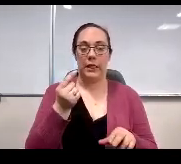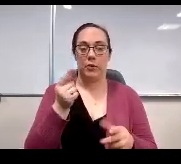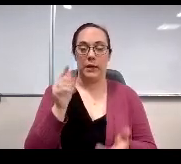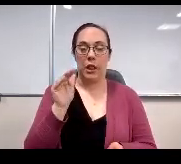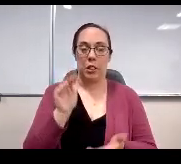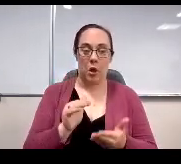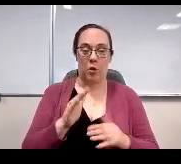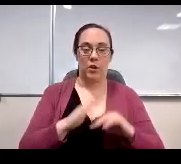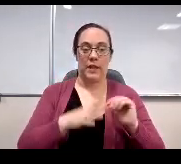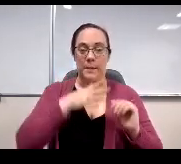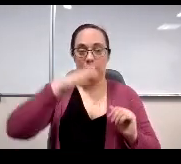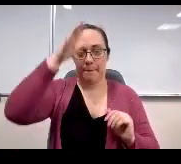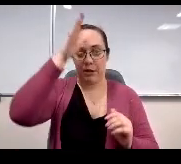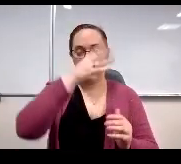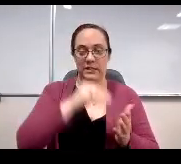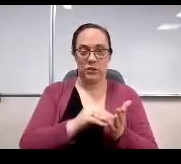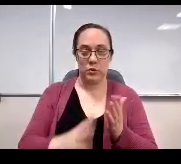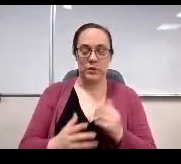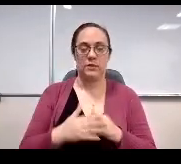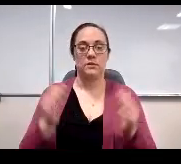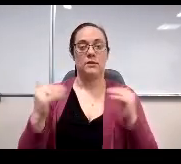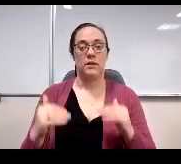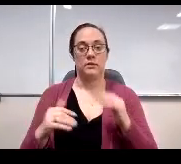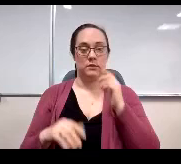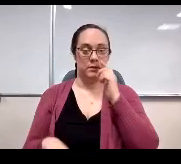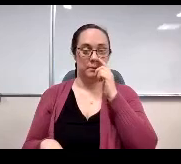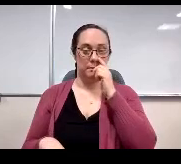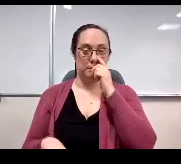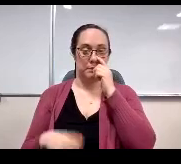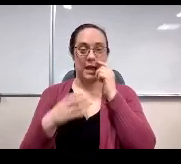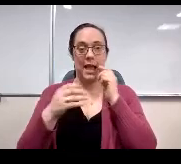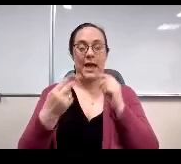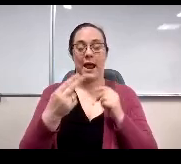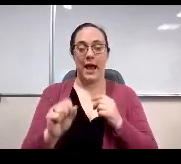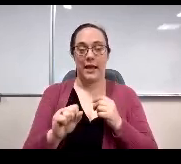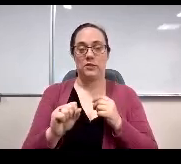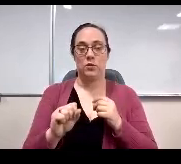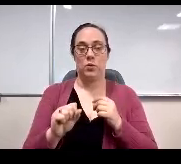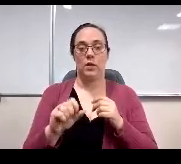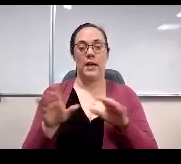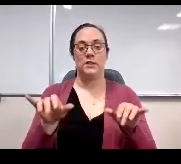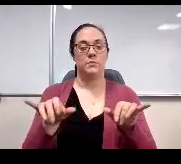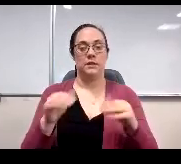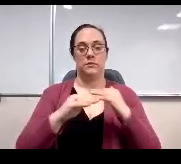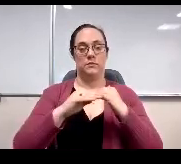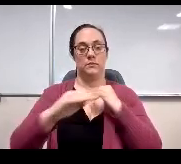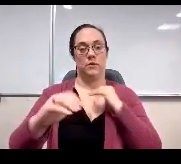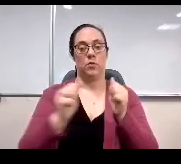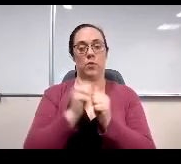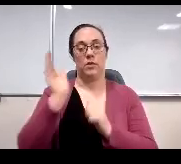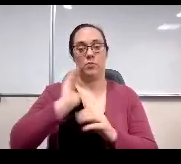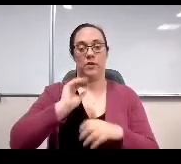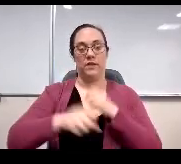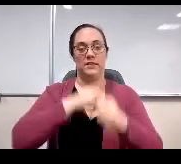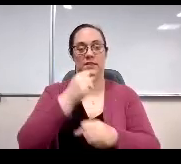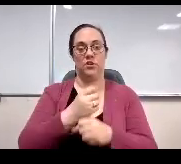Next line please. And the high school data is consistent with previous years and outside of the staff percentages in close